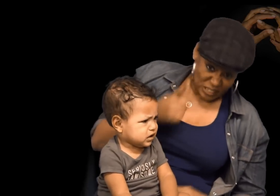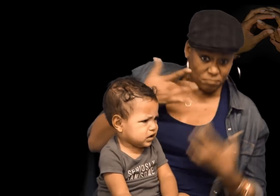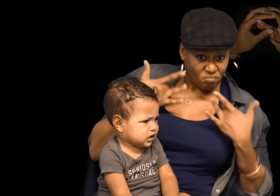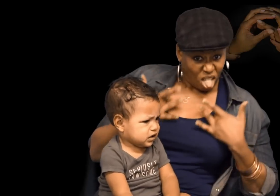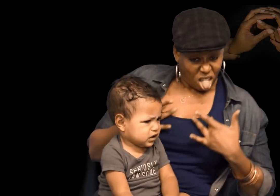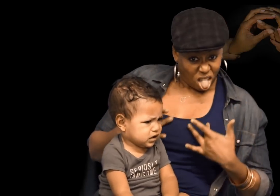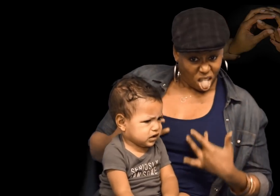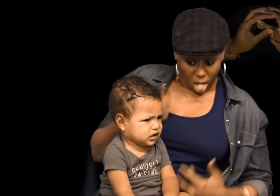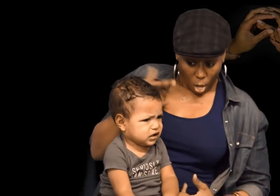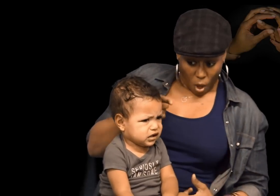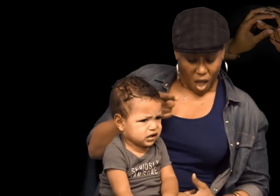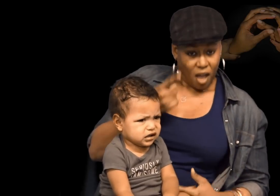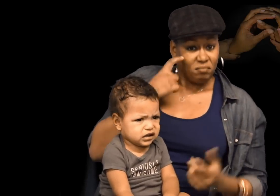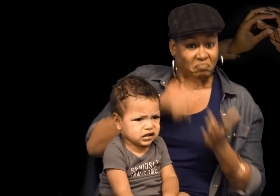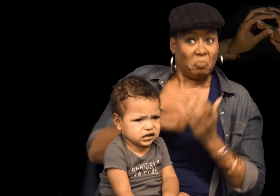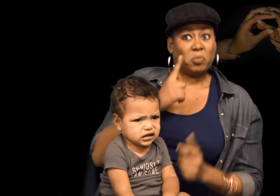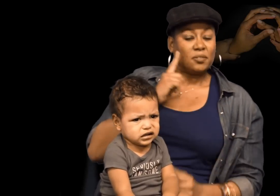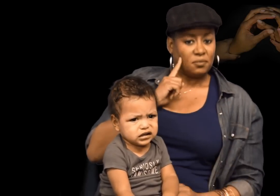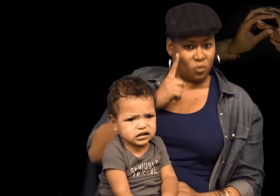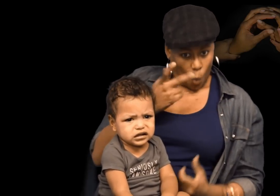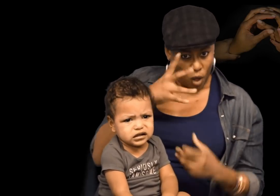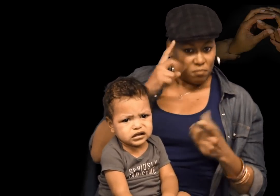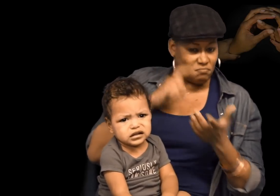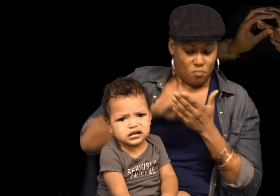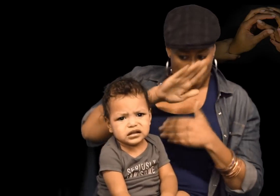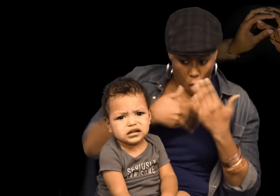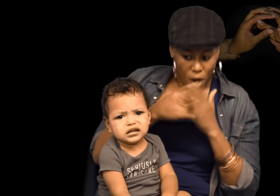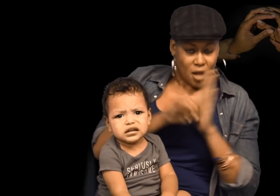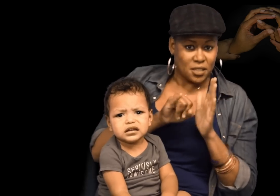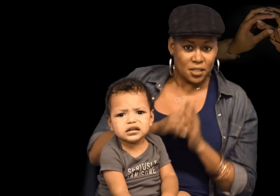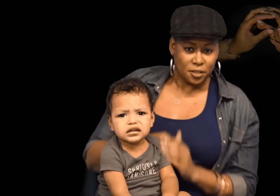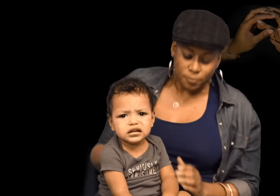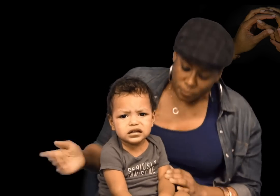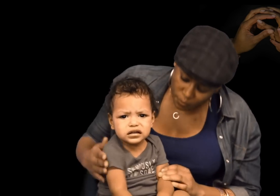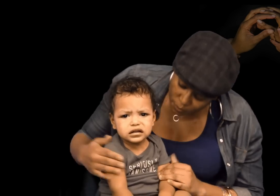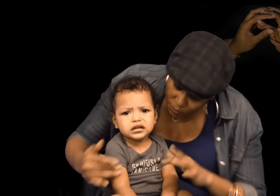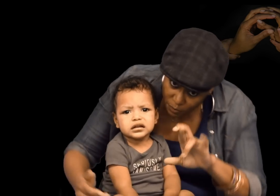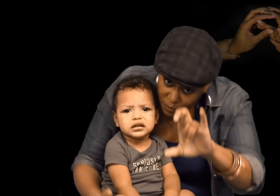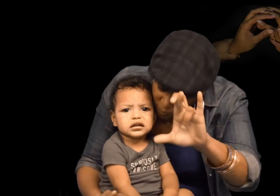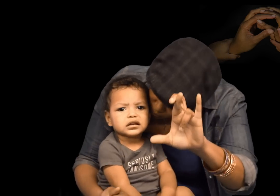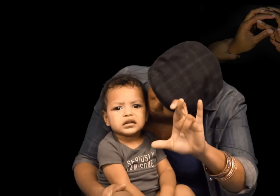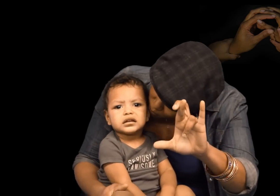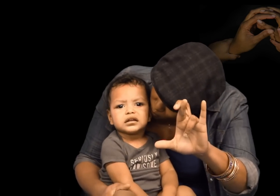[Child cries] See...xe is crying because xe wants you to recognize all of x. [Kisses and signs: “I really love you”]